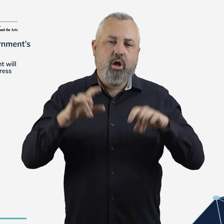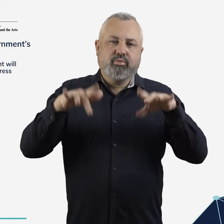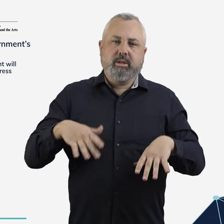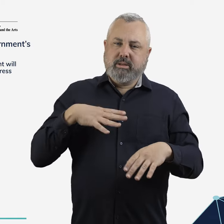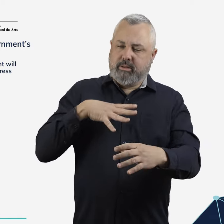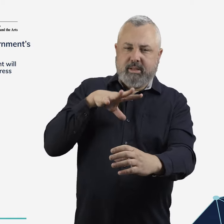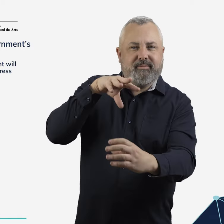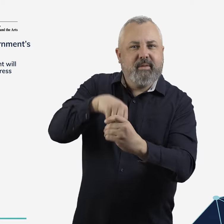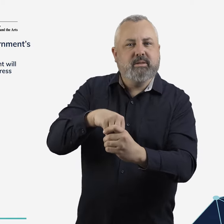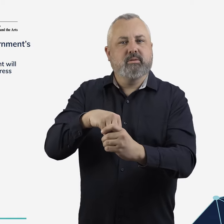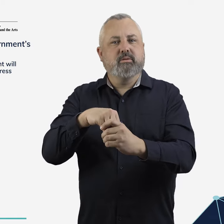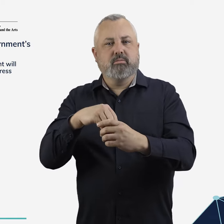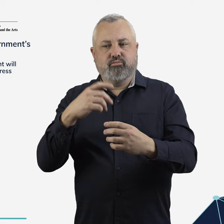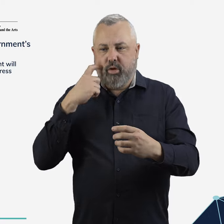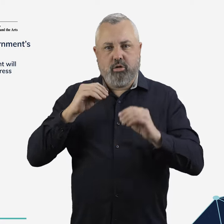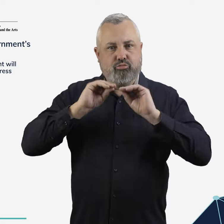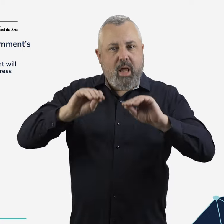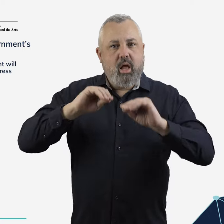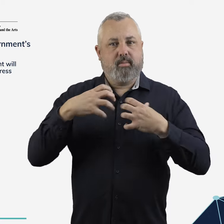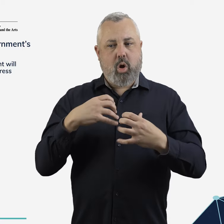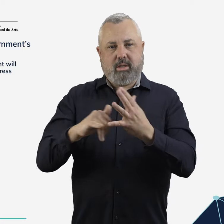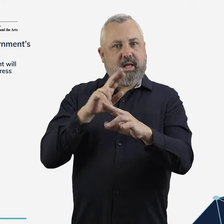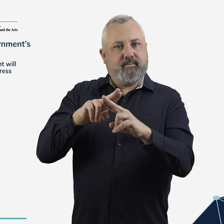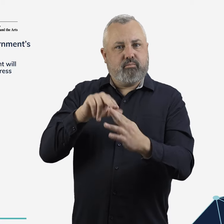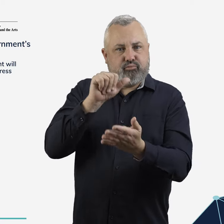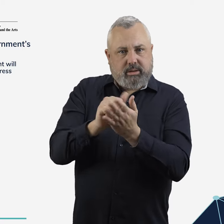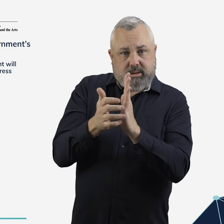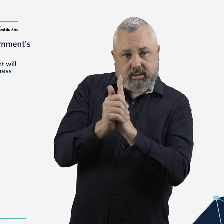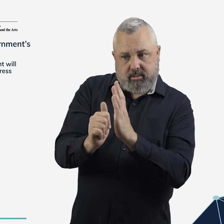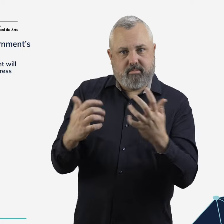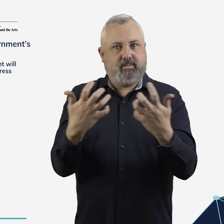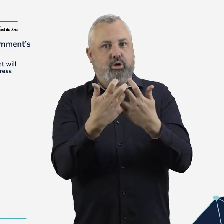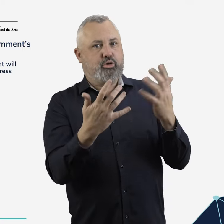In the longer term, Australia will also need to develop and attract additional skill sets to